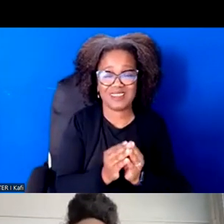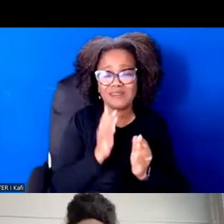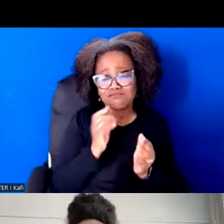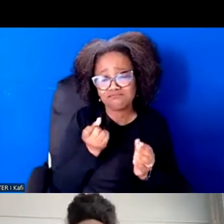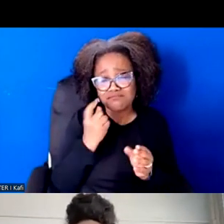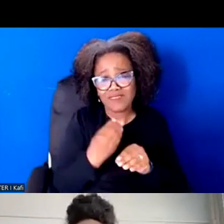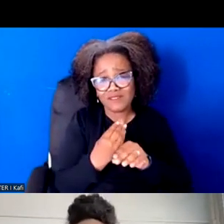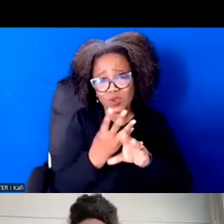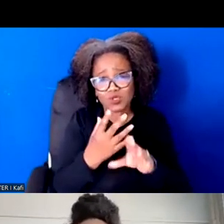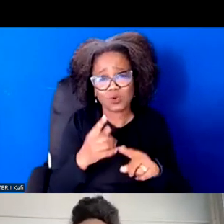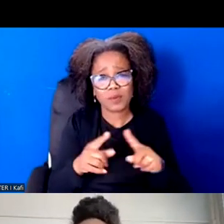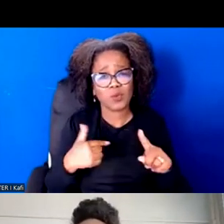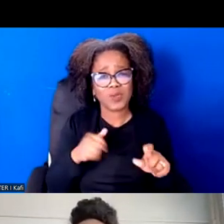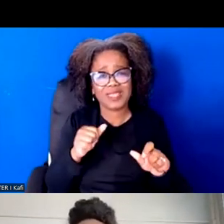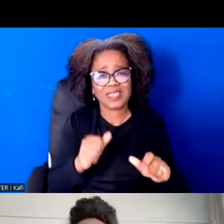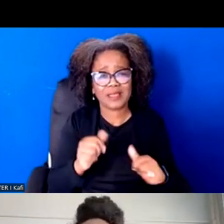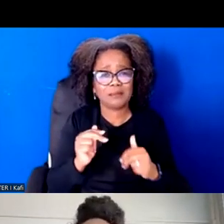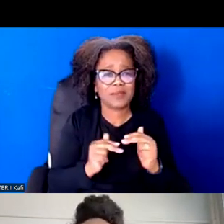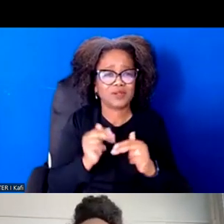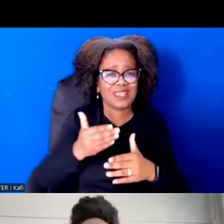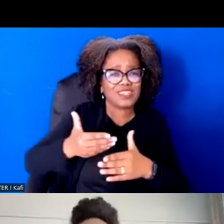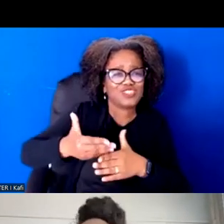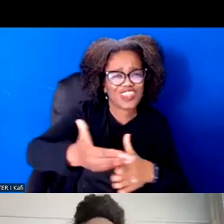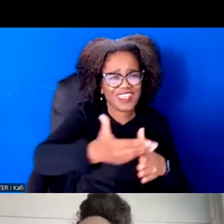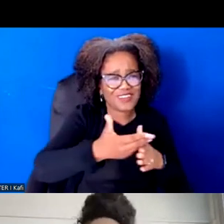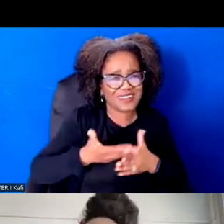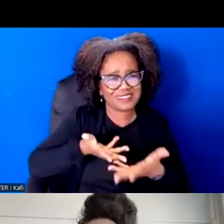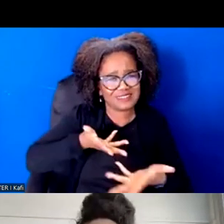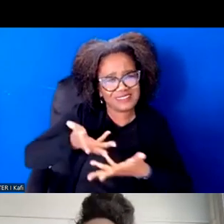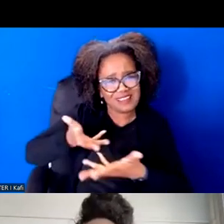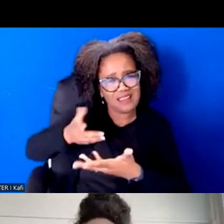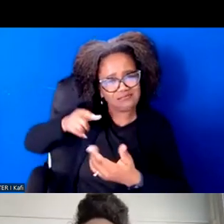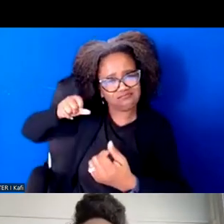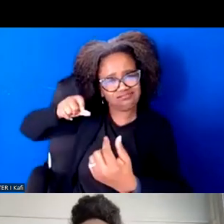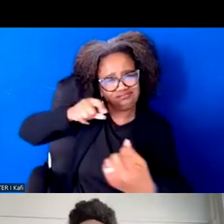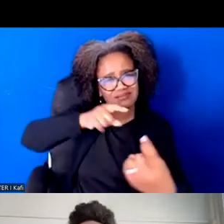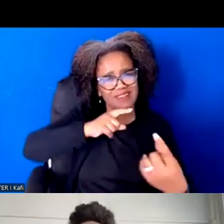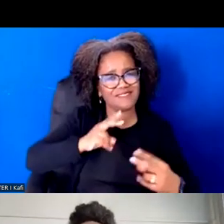I can tell there's so much alignment and value that there are really words to articulate.